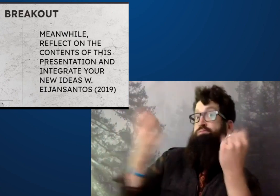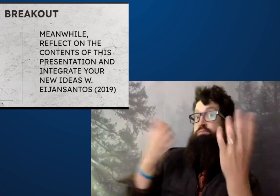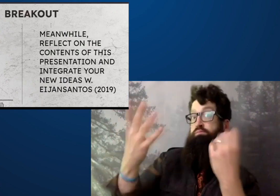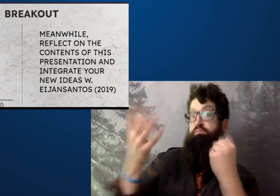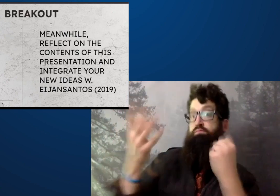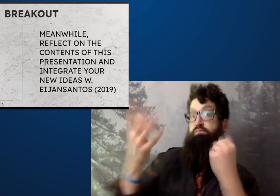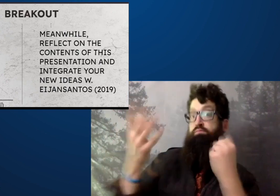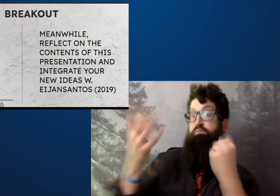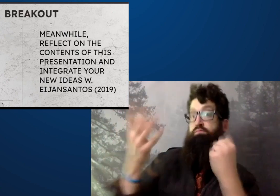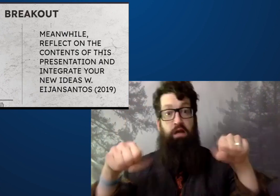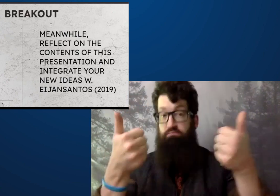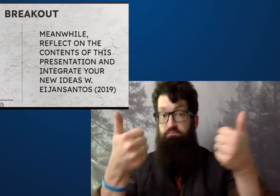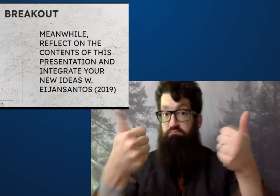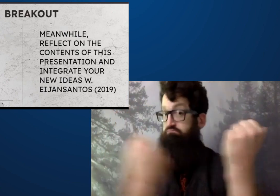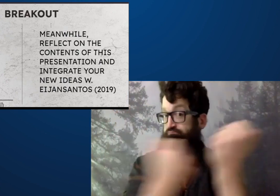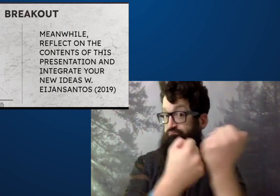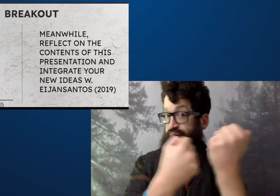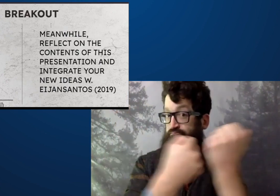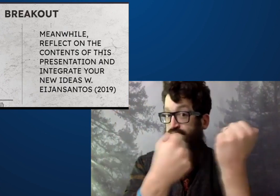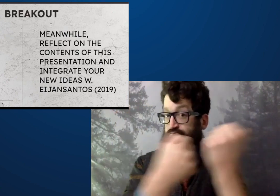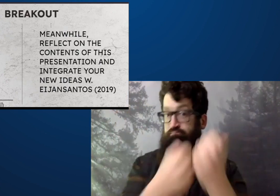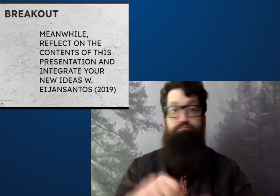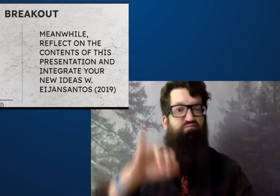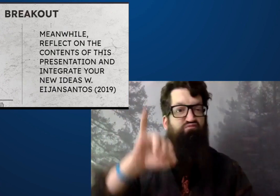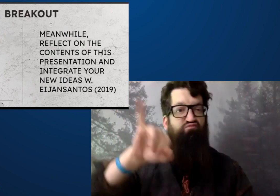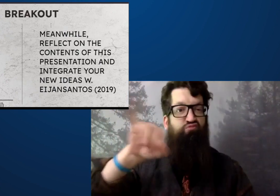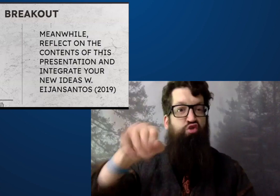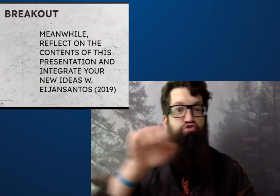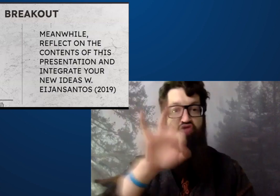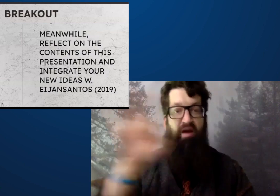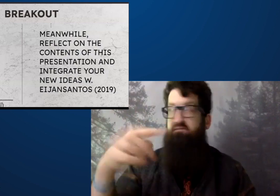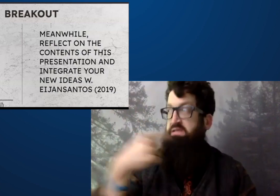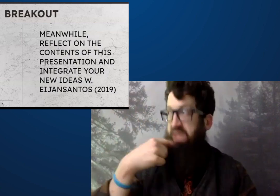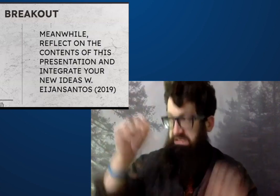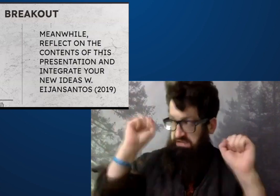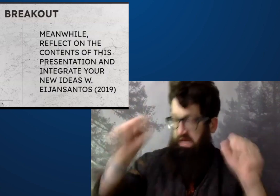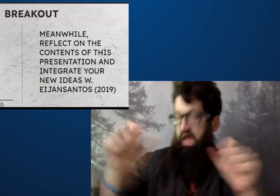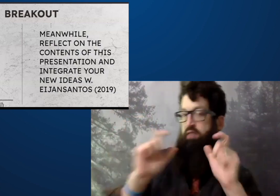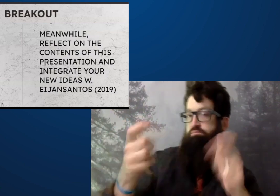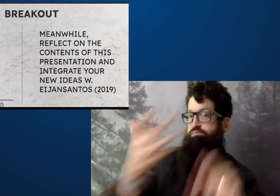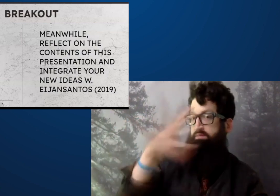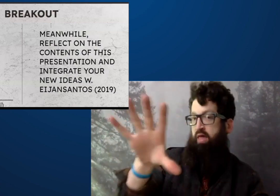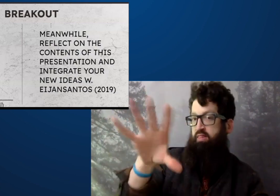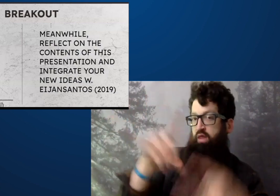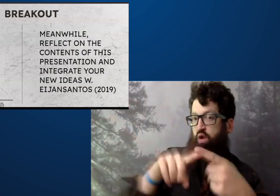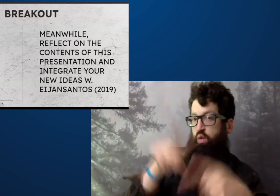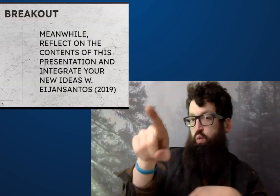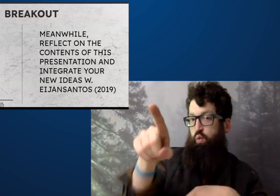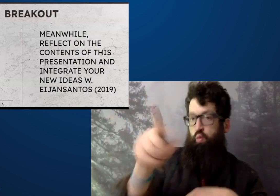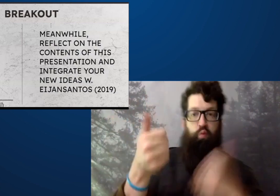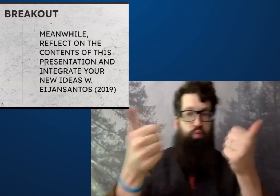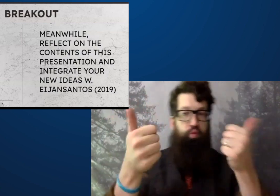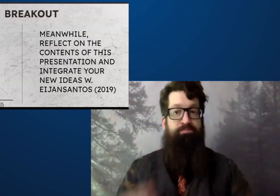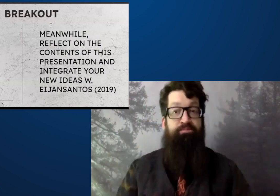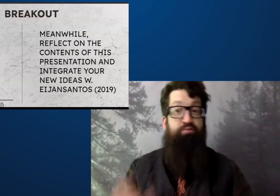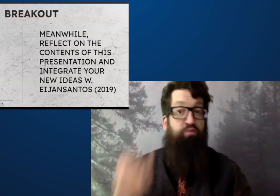spot lit and use first language ASL, by all means I support that. Jeff said that it is a possibility to spotlight you.